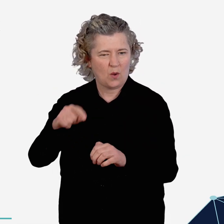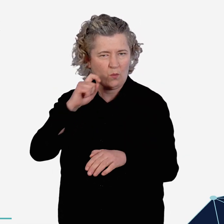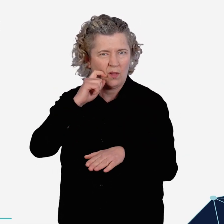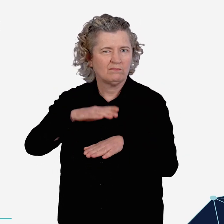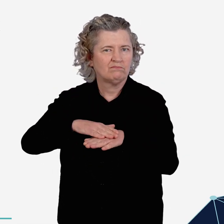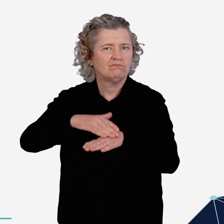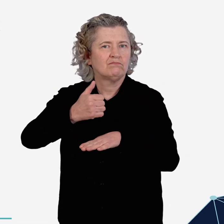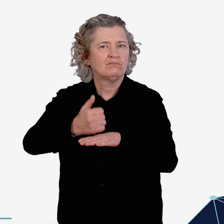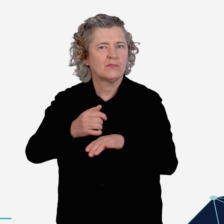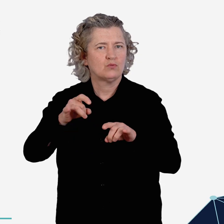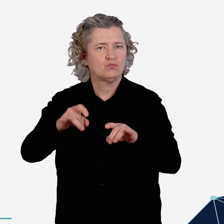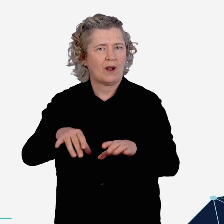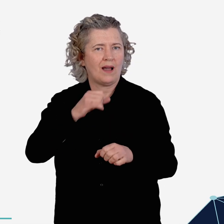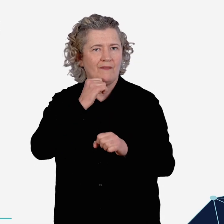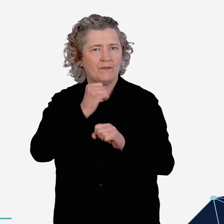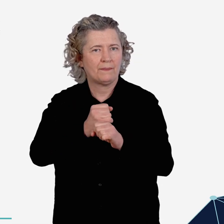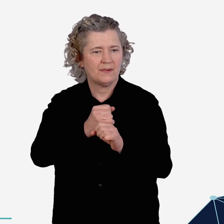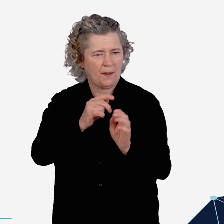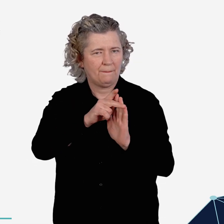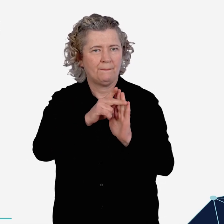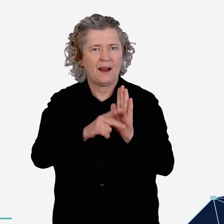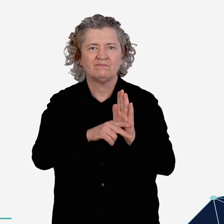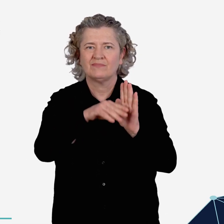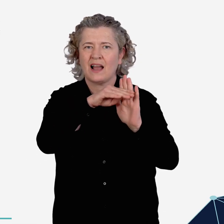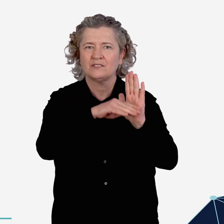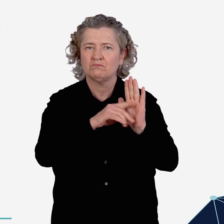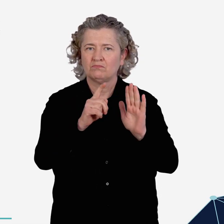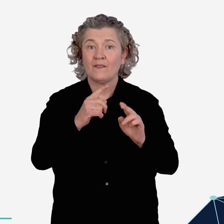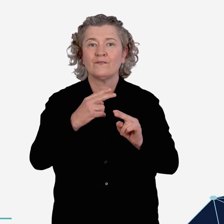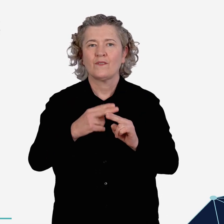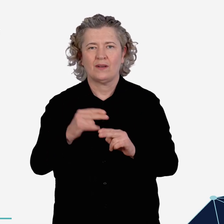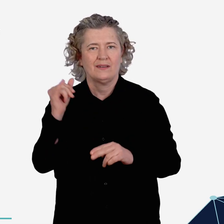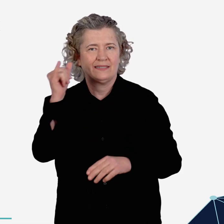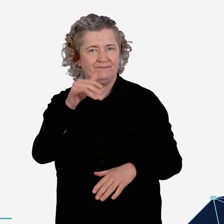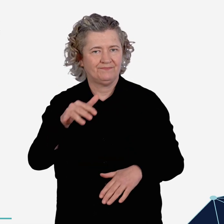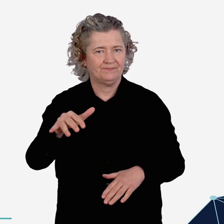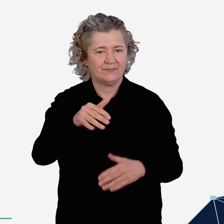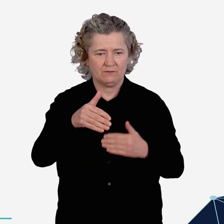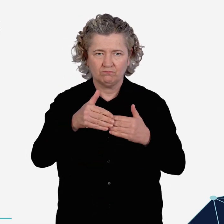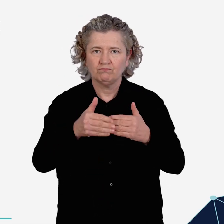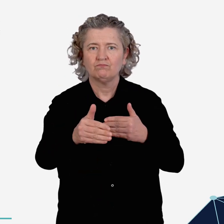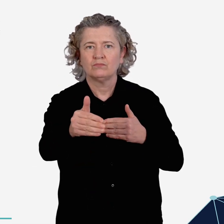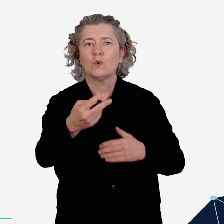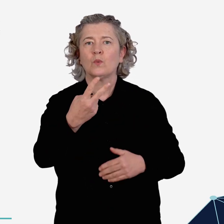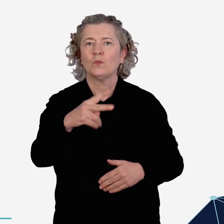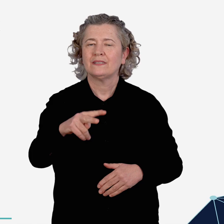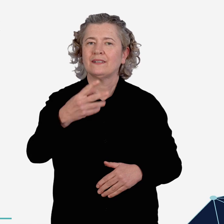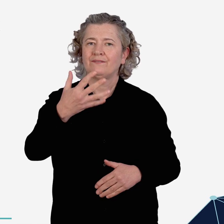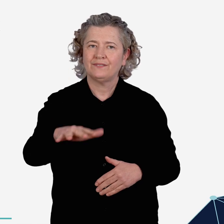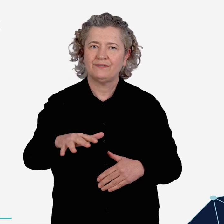The Aviation White Paper will set out the Australian Government’s policy agenda for the aviation sector out to 2050.